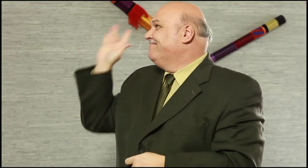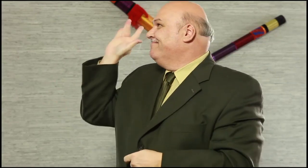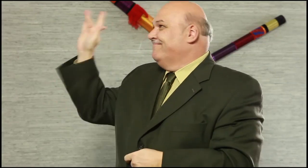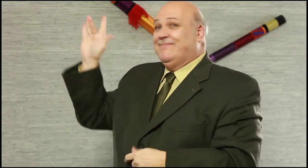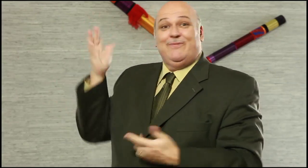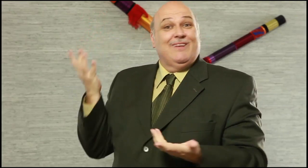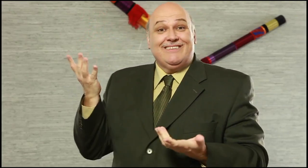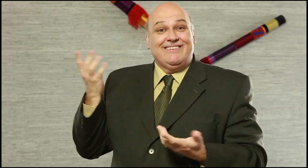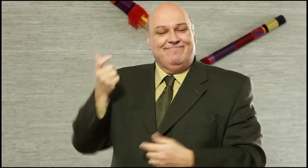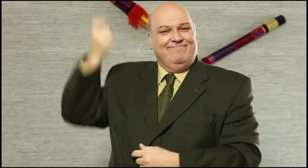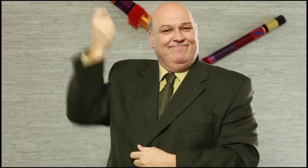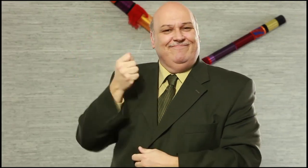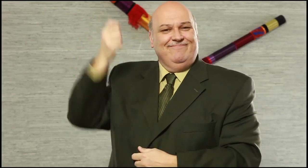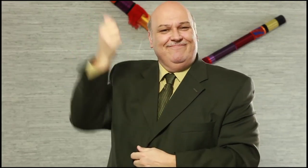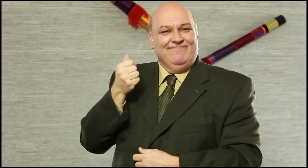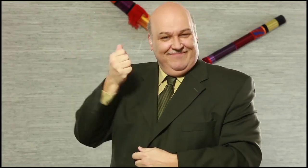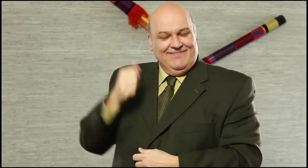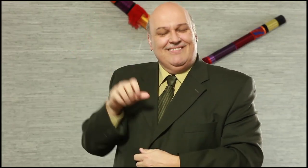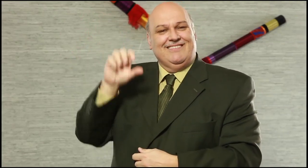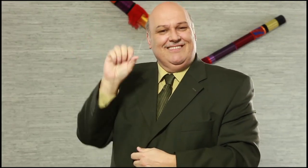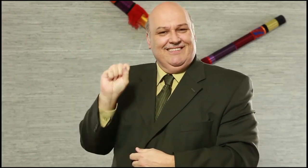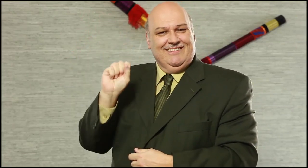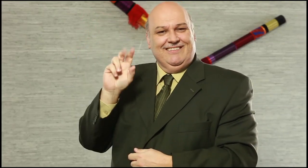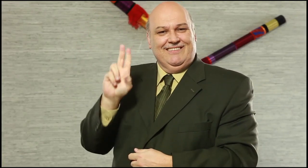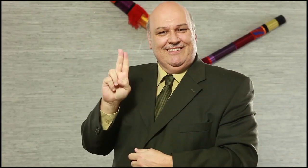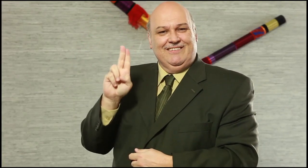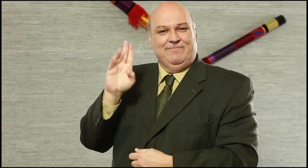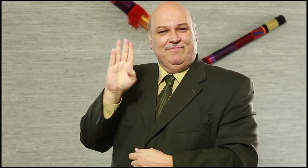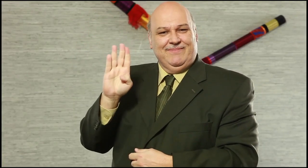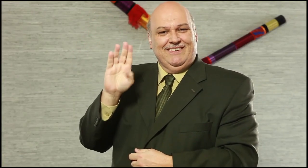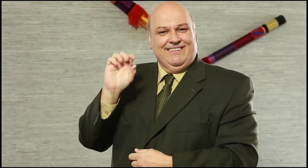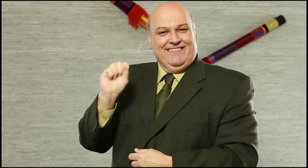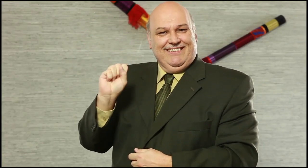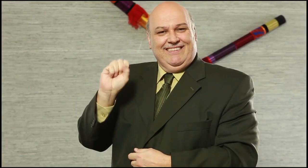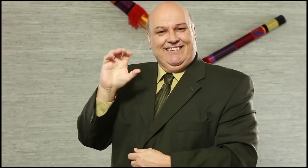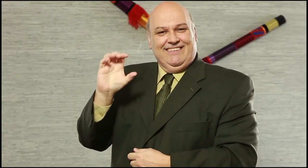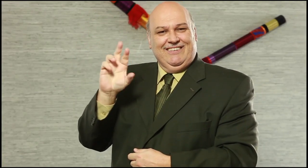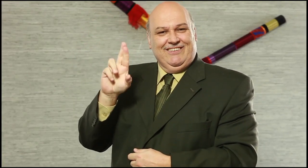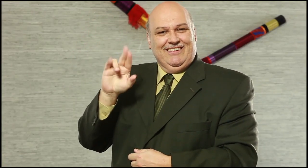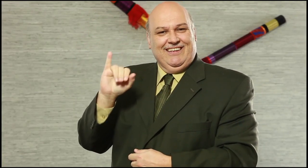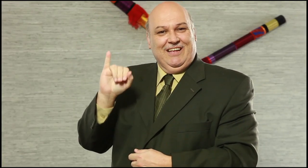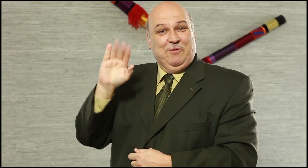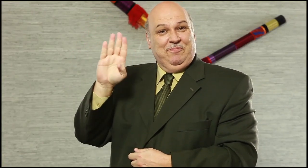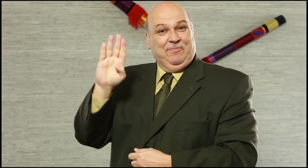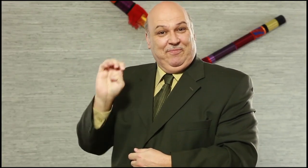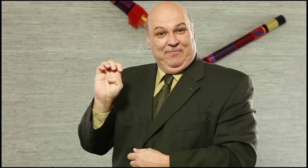won’t want to miss these recipes, on the